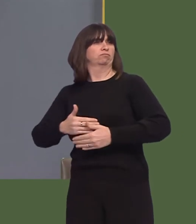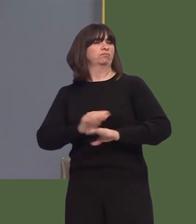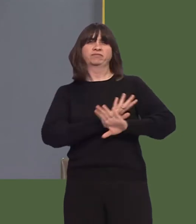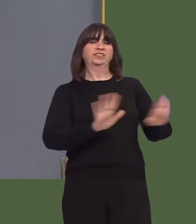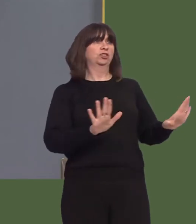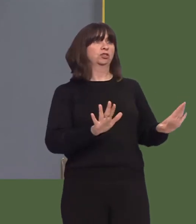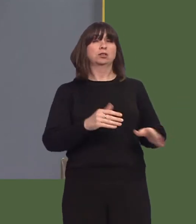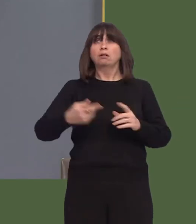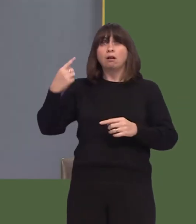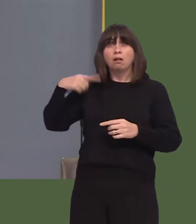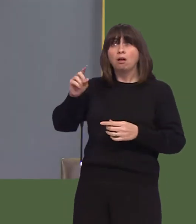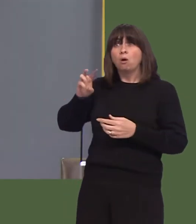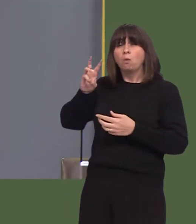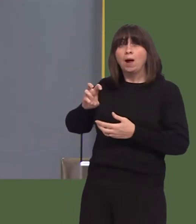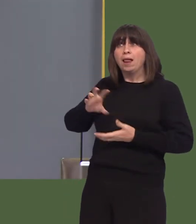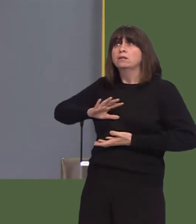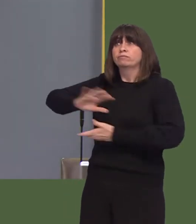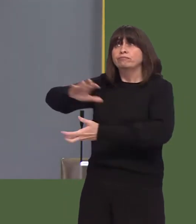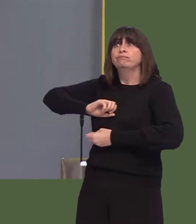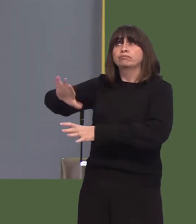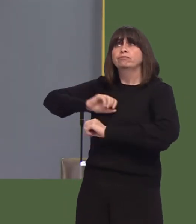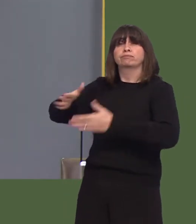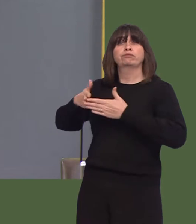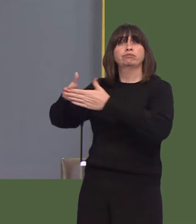exported over 4,000 tonnes.